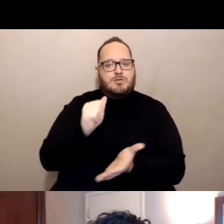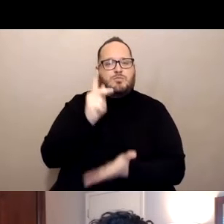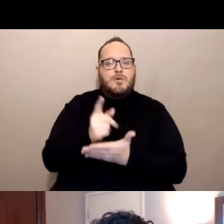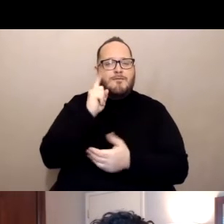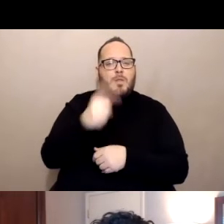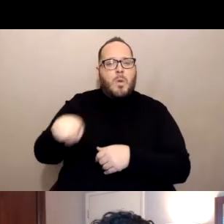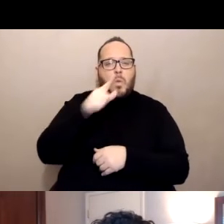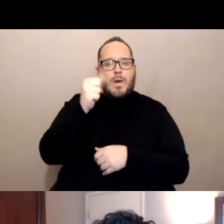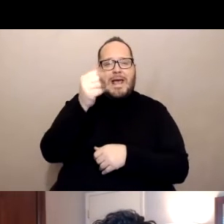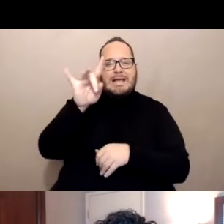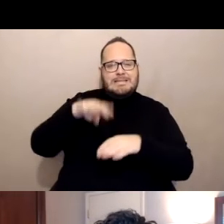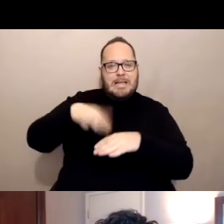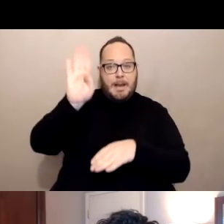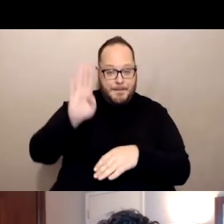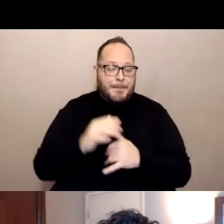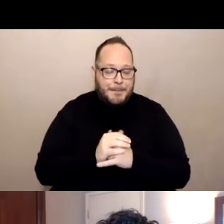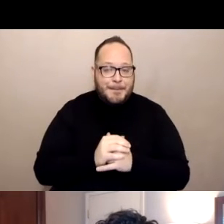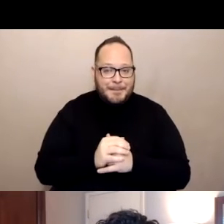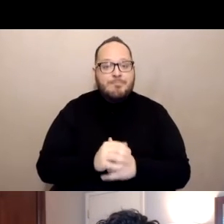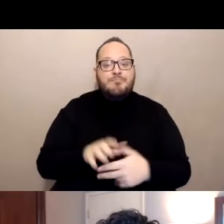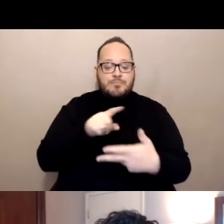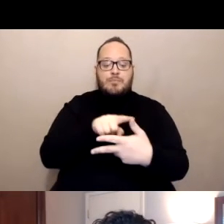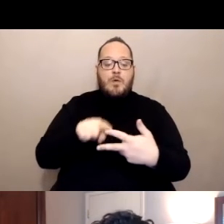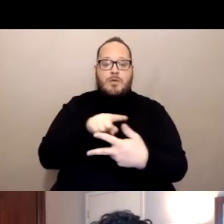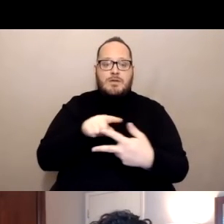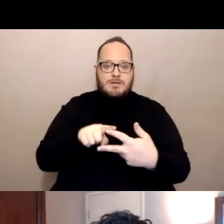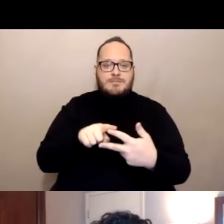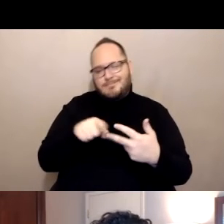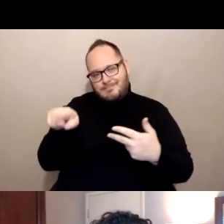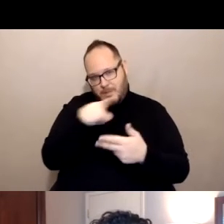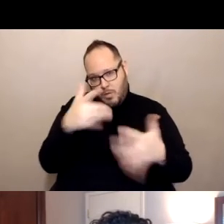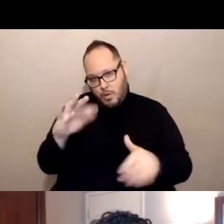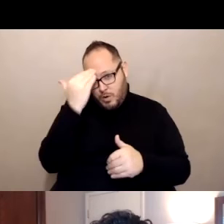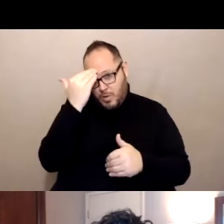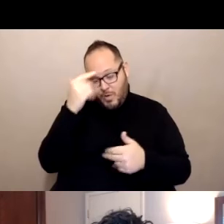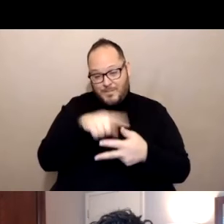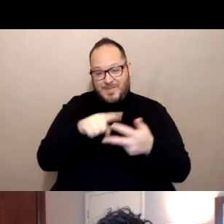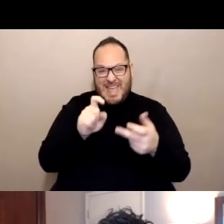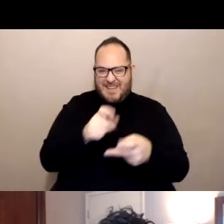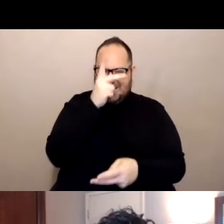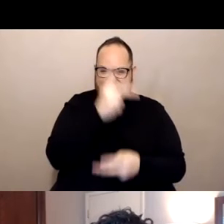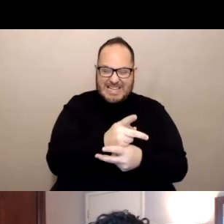And both of these, you may well know need to be kept extremely cold.